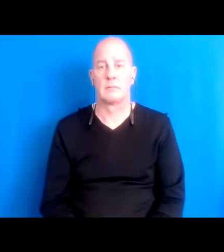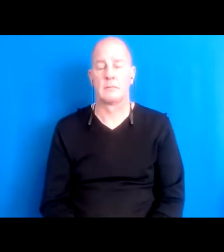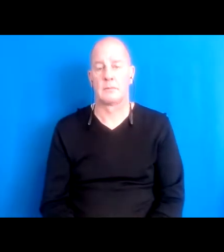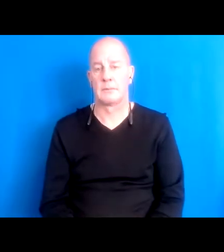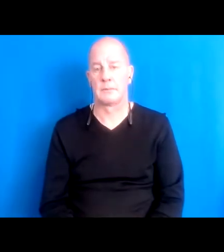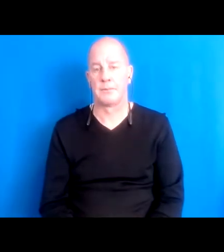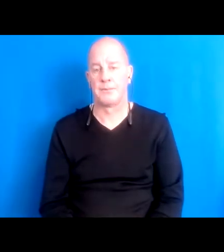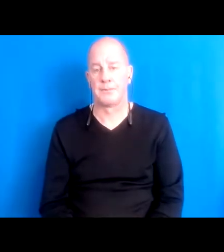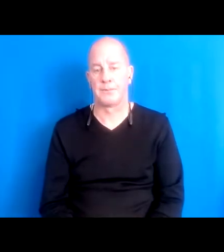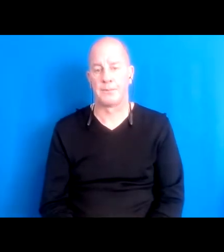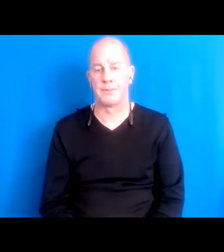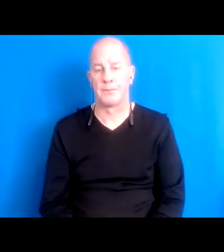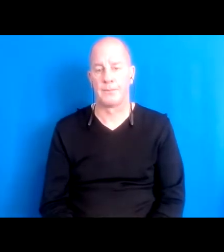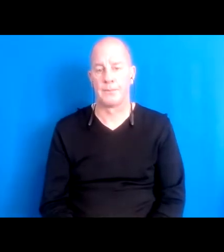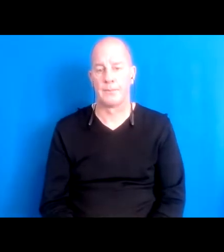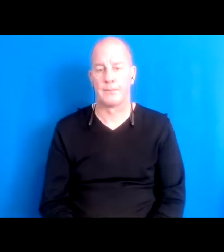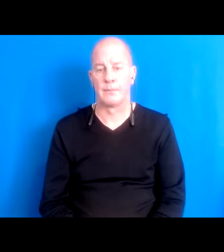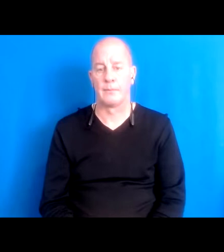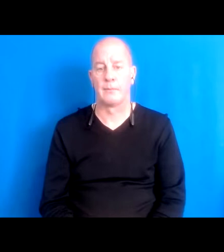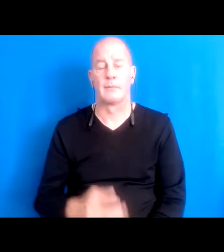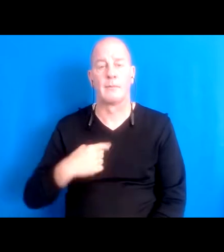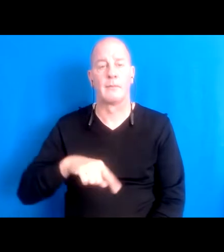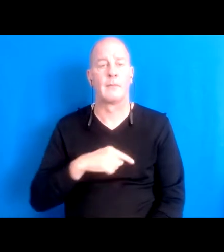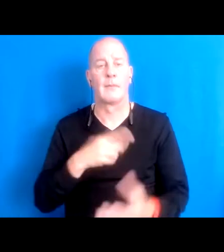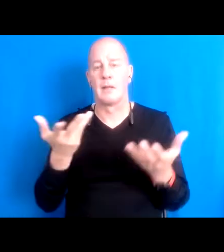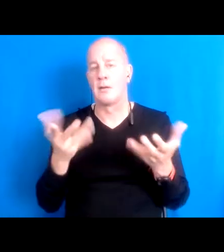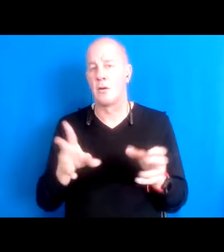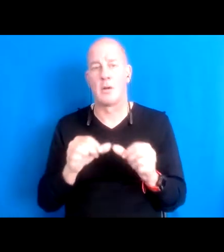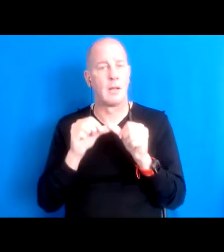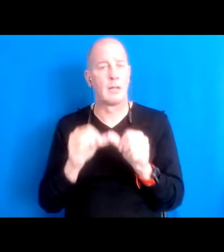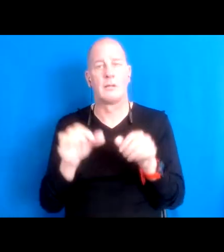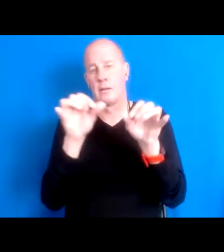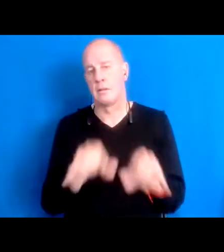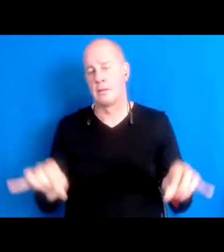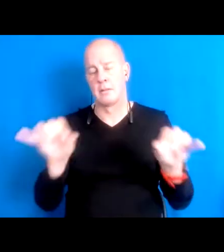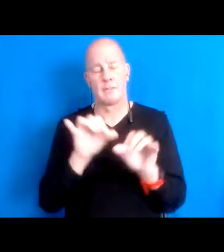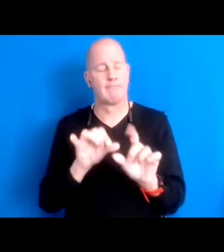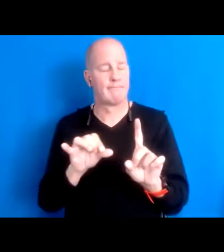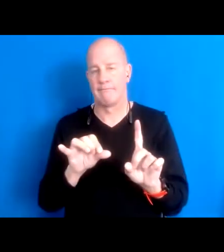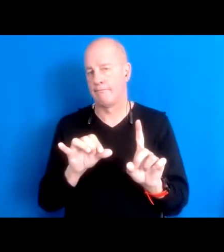And we want to not go down that path anymore and working to build structures where we're